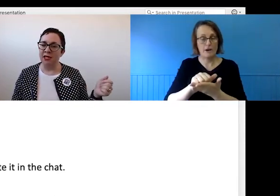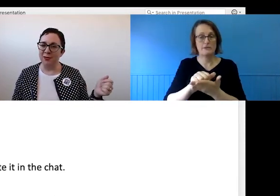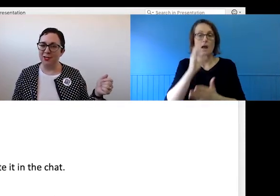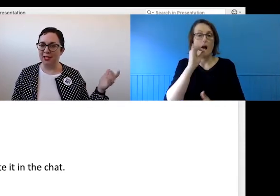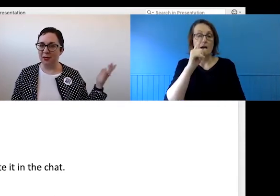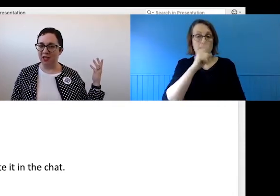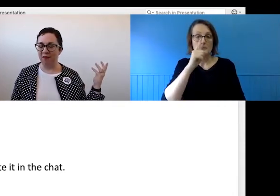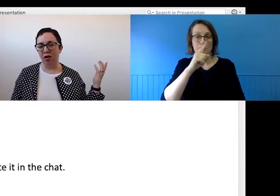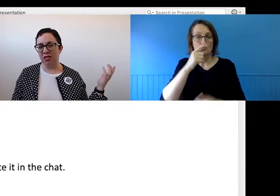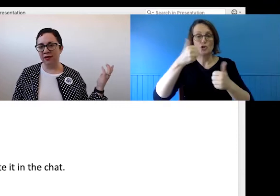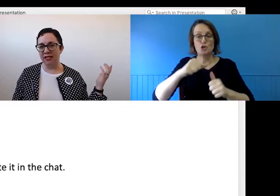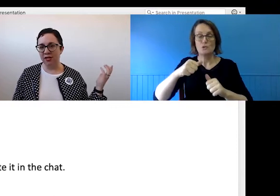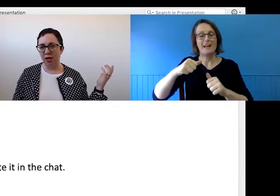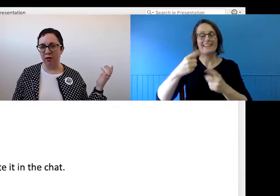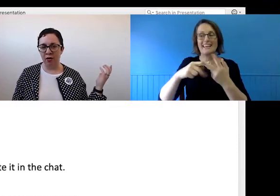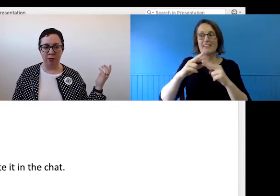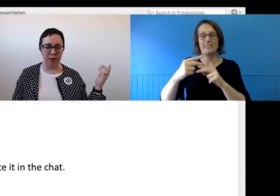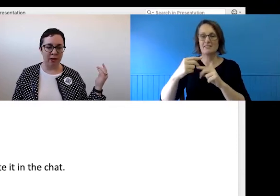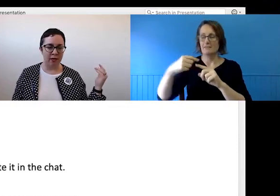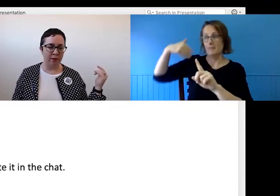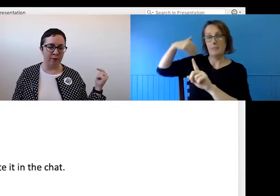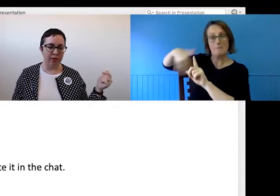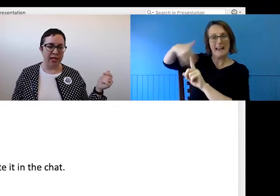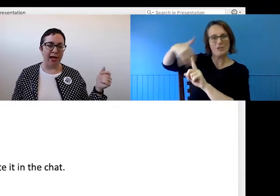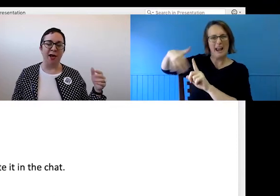image, especially if they've got lots of activity going on behind them.